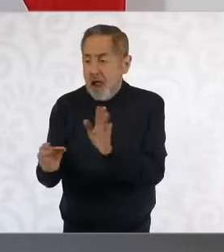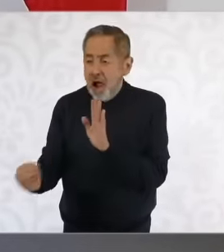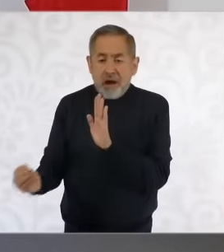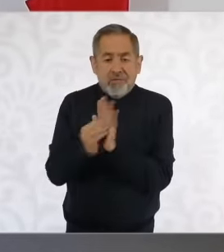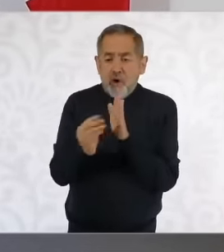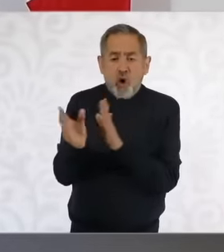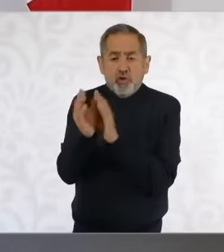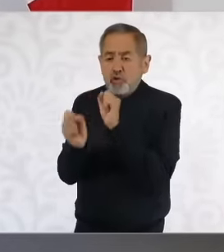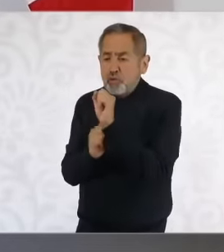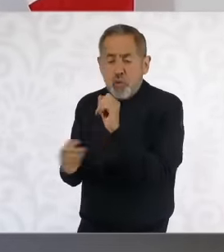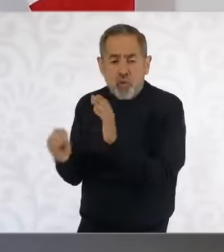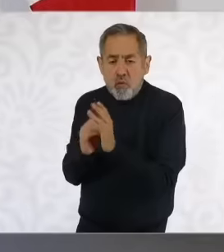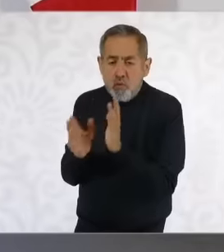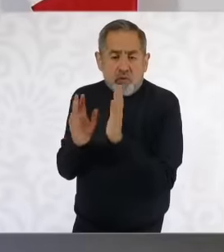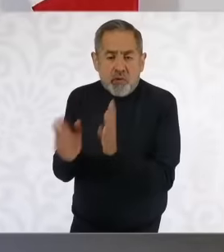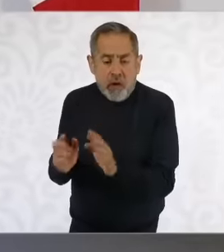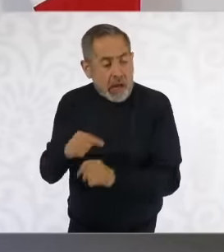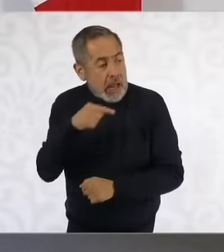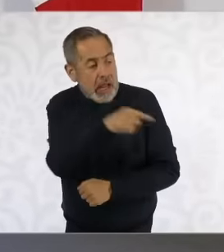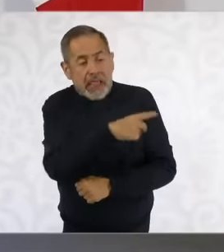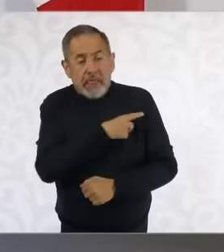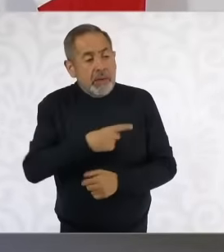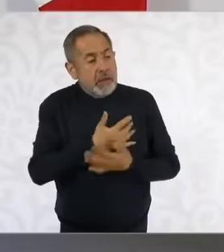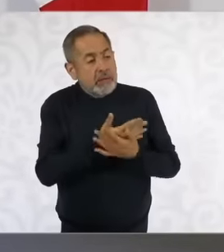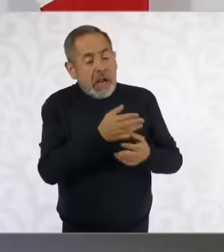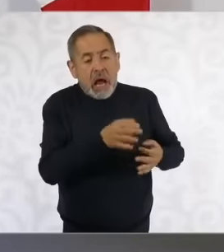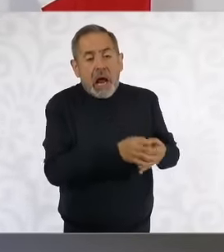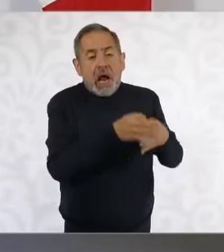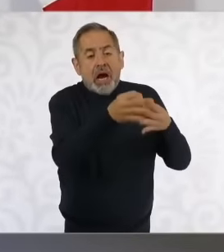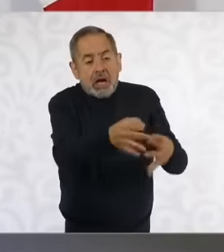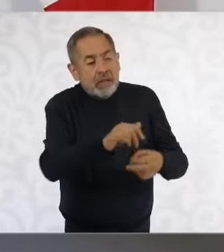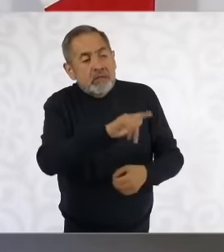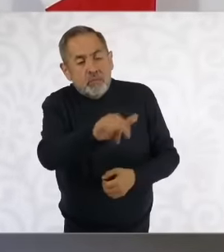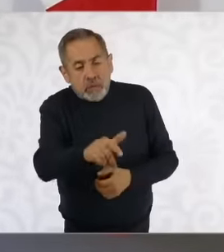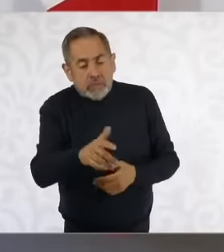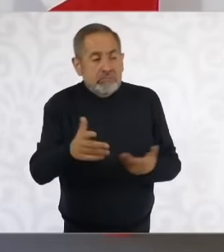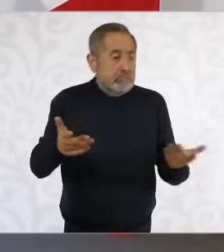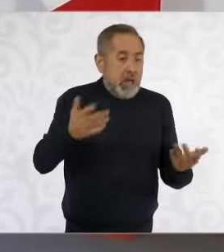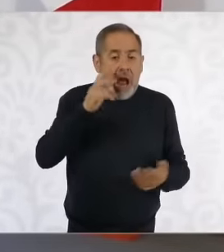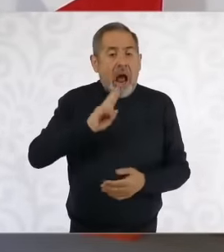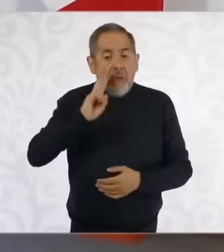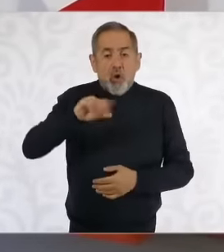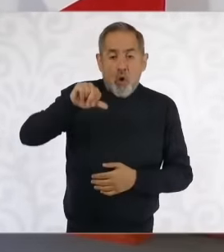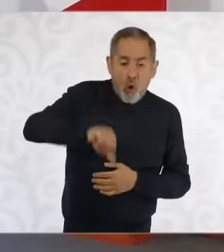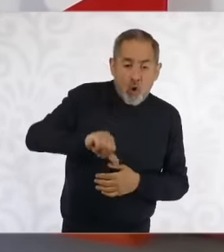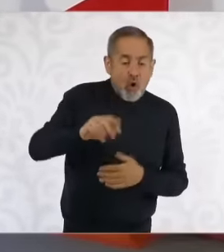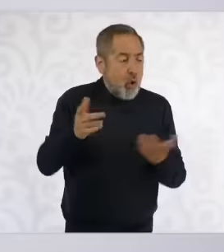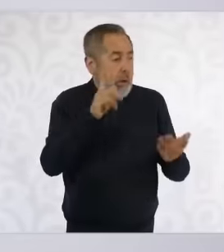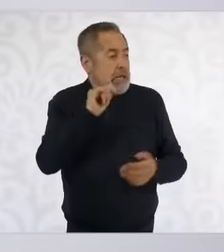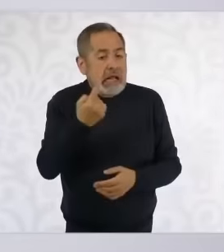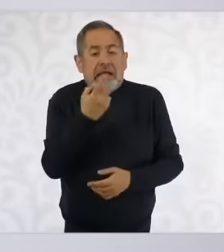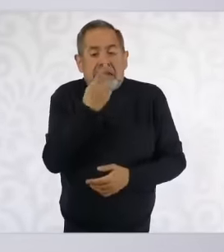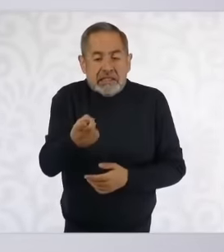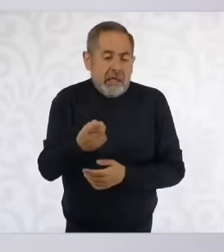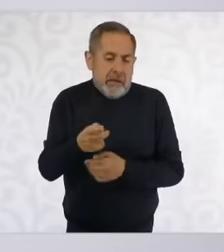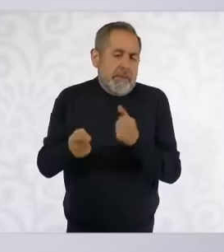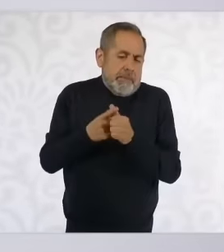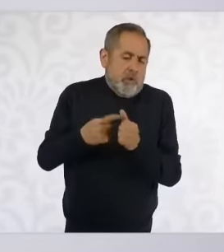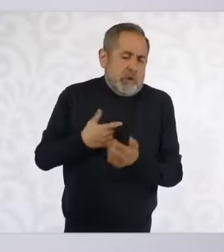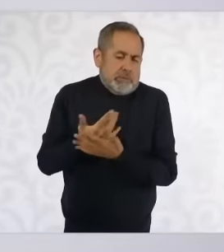That is the first issue, we are going to wait for what the court says today or what it says tomorrow. Second,